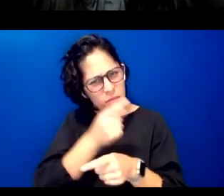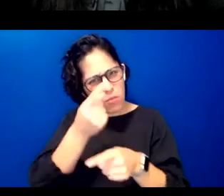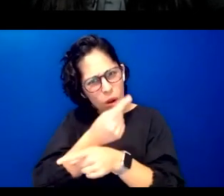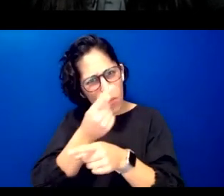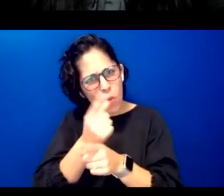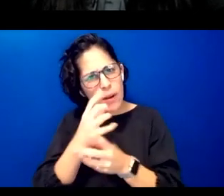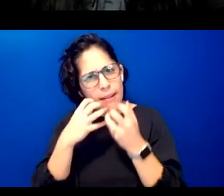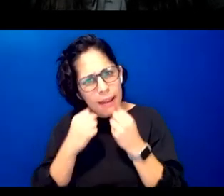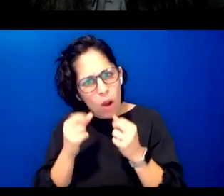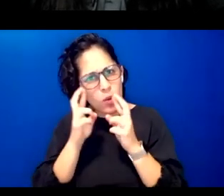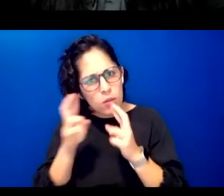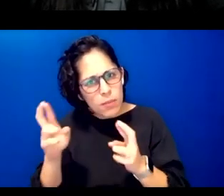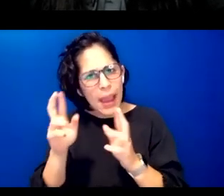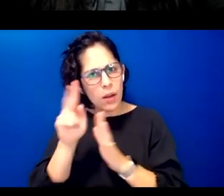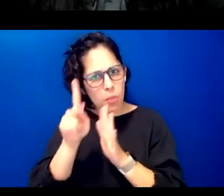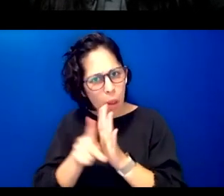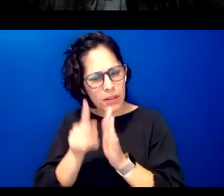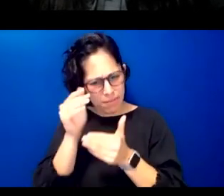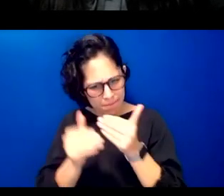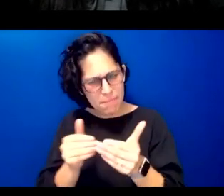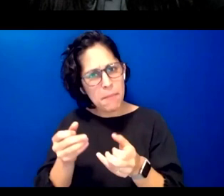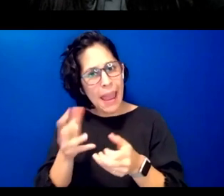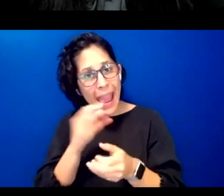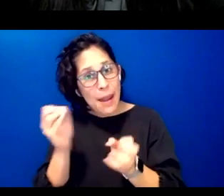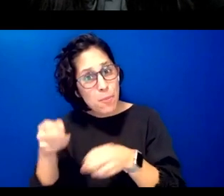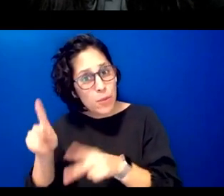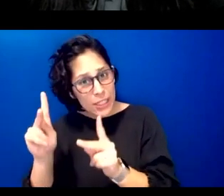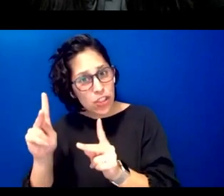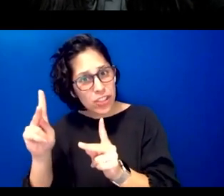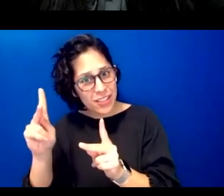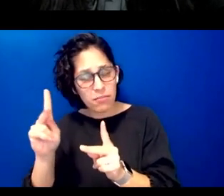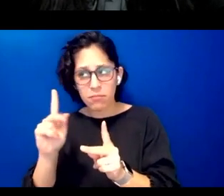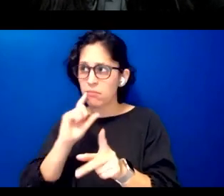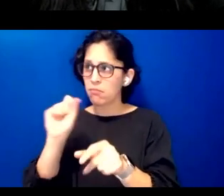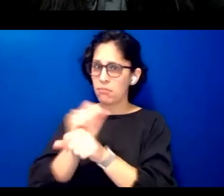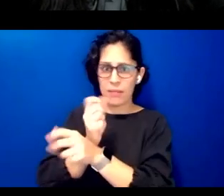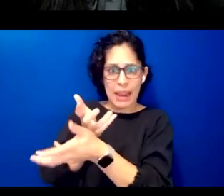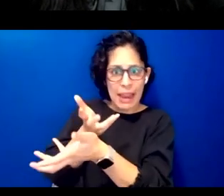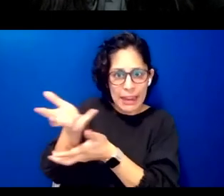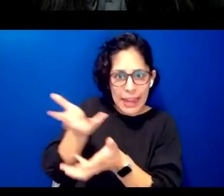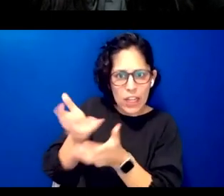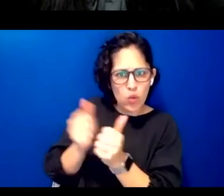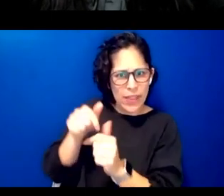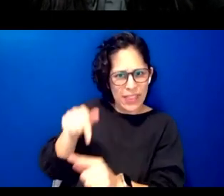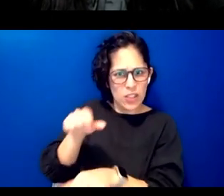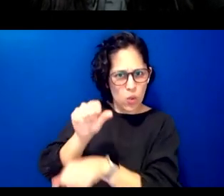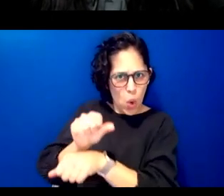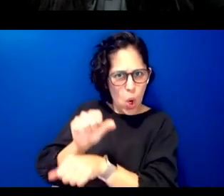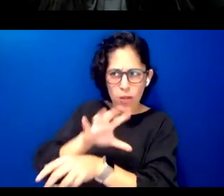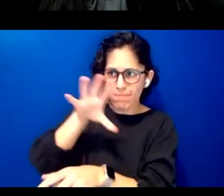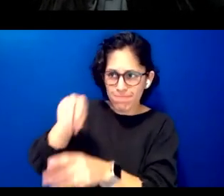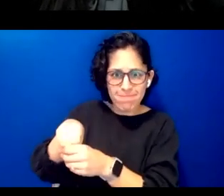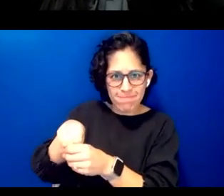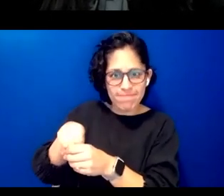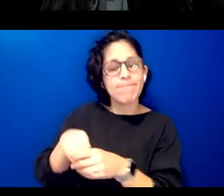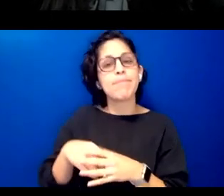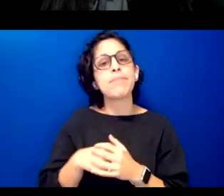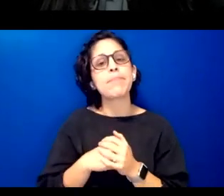protocol permission in order to engage in the work that we are doing though we may have